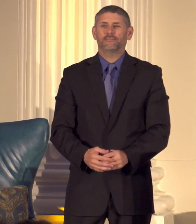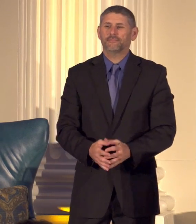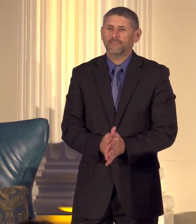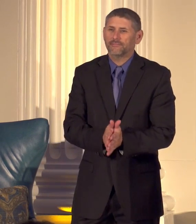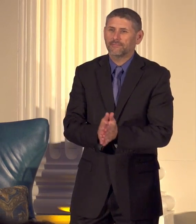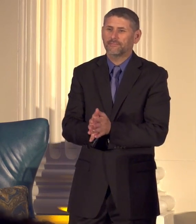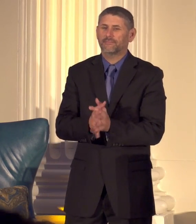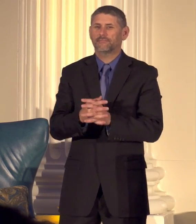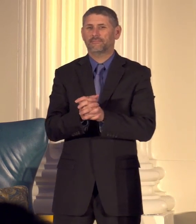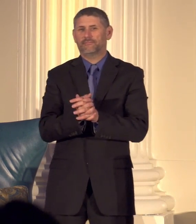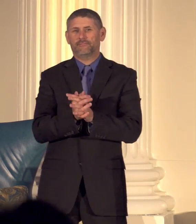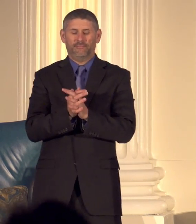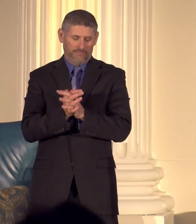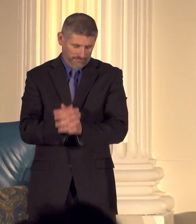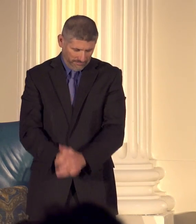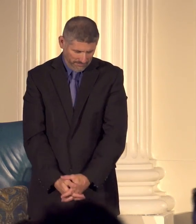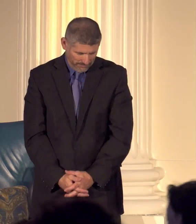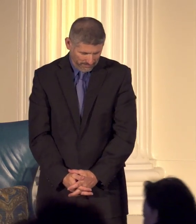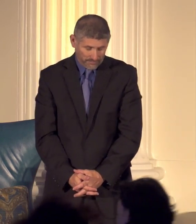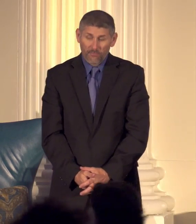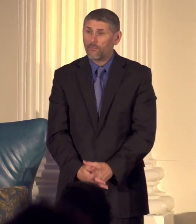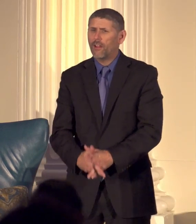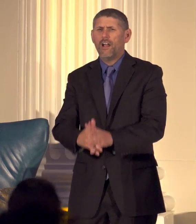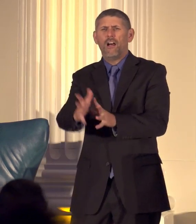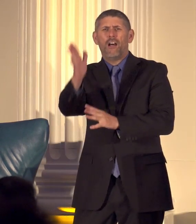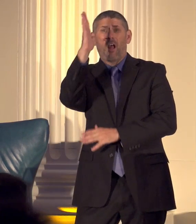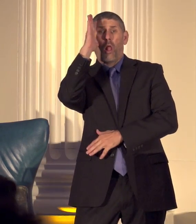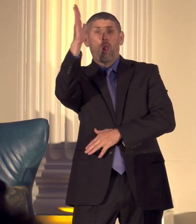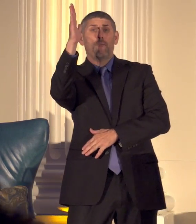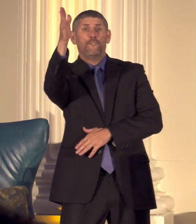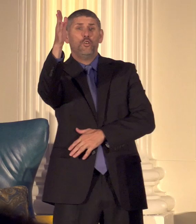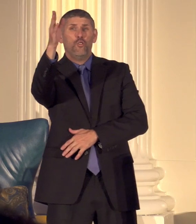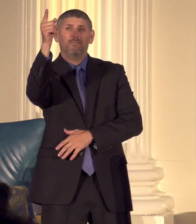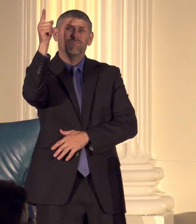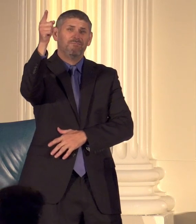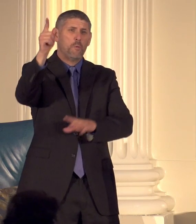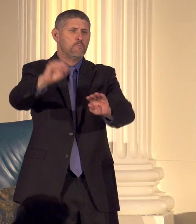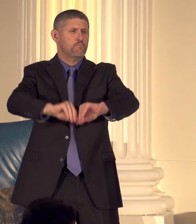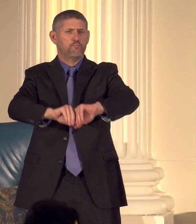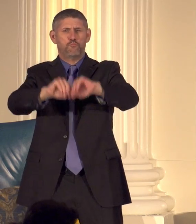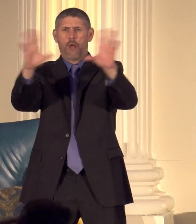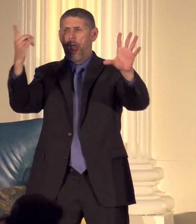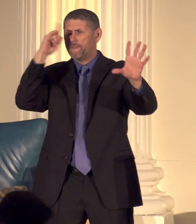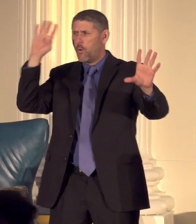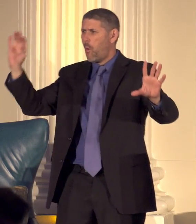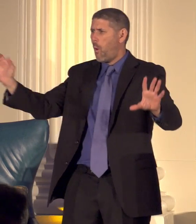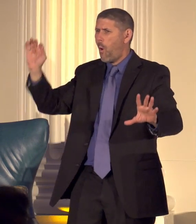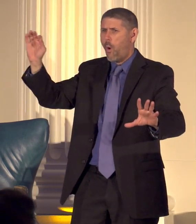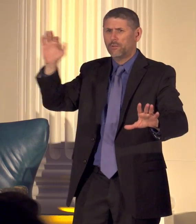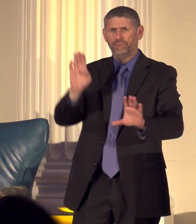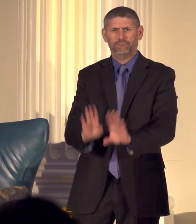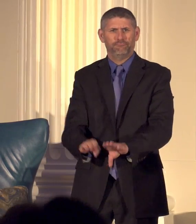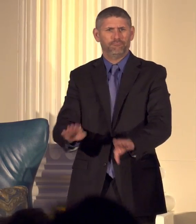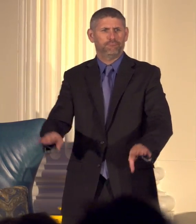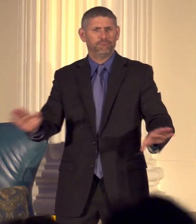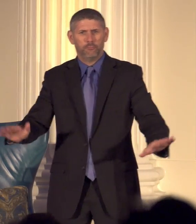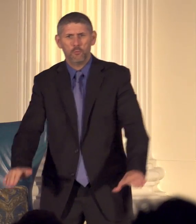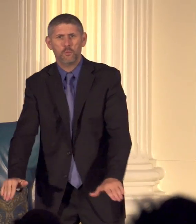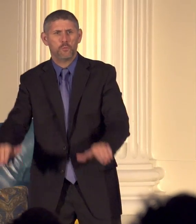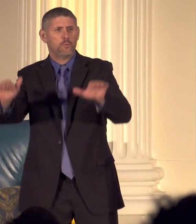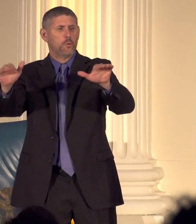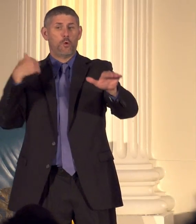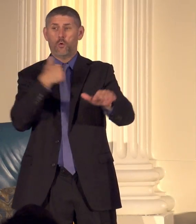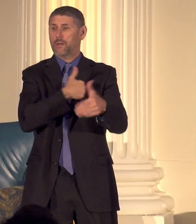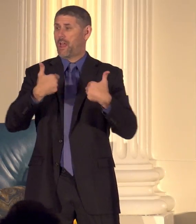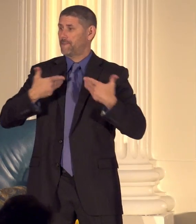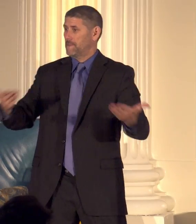and the future is bright for Oregon's young young people we have with us some